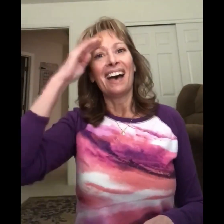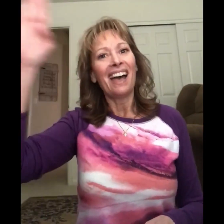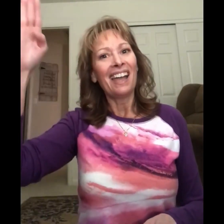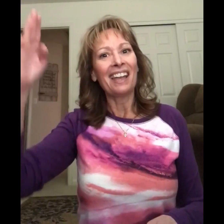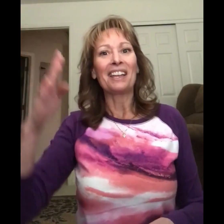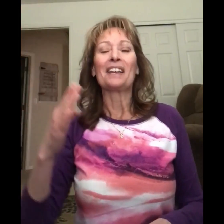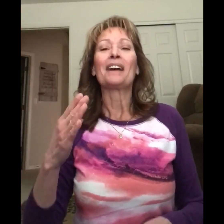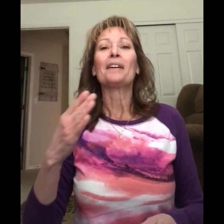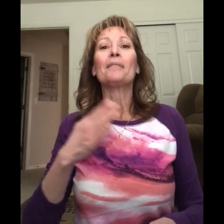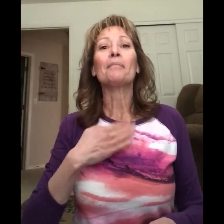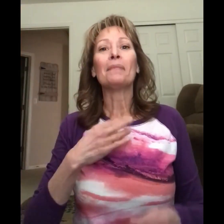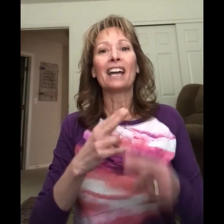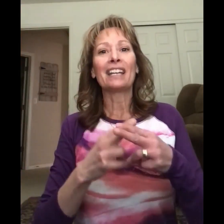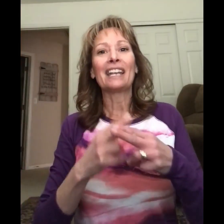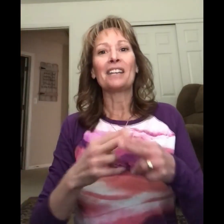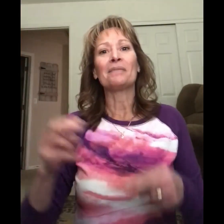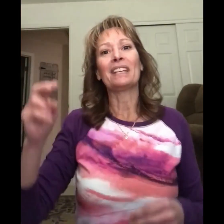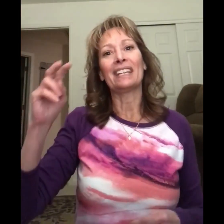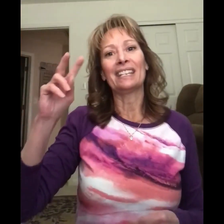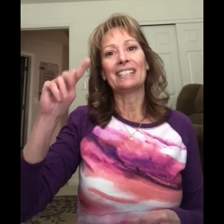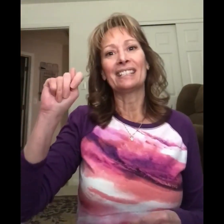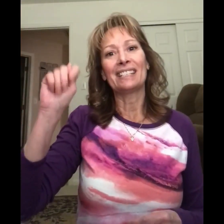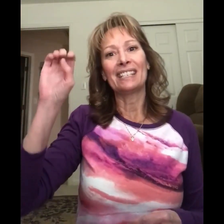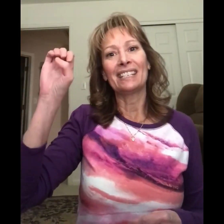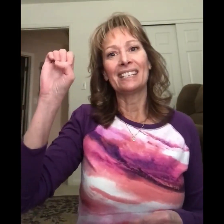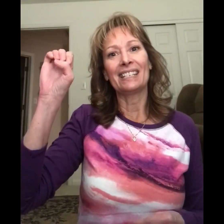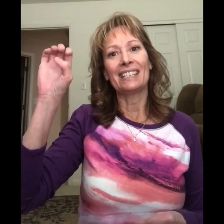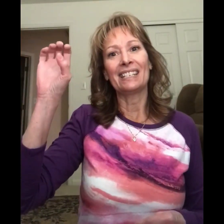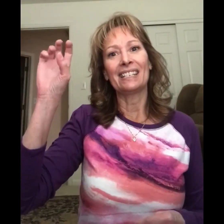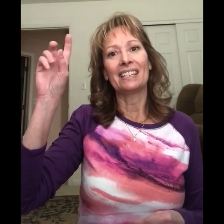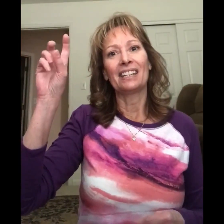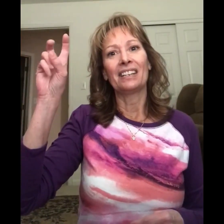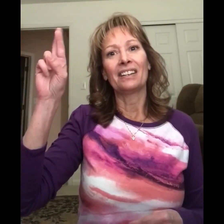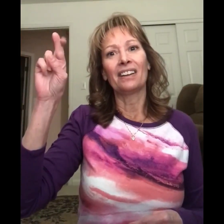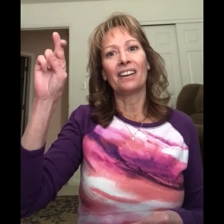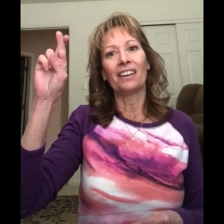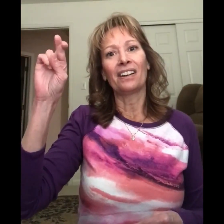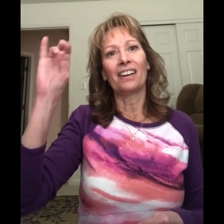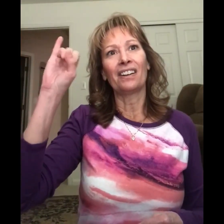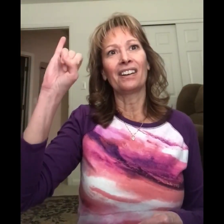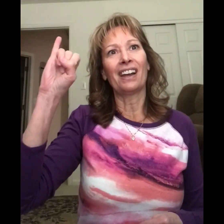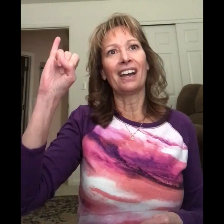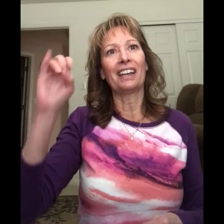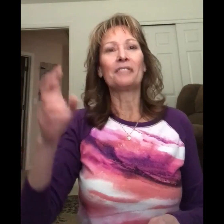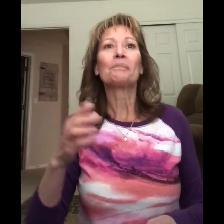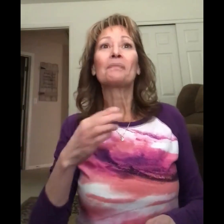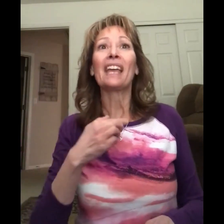Hi. My name is T-E-R-R-I